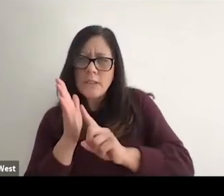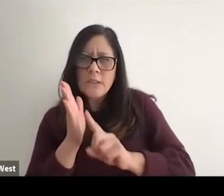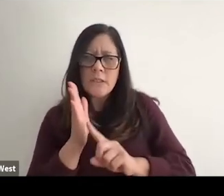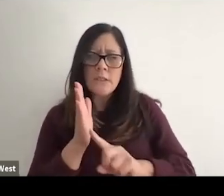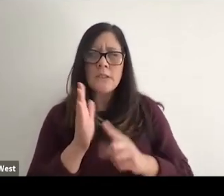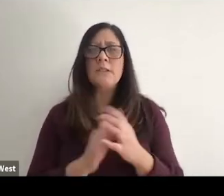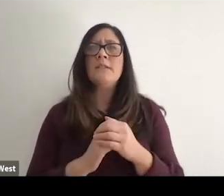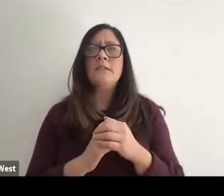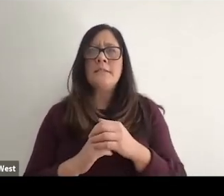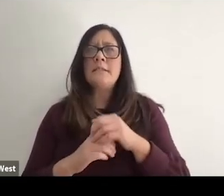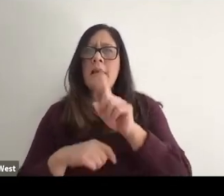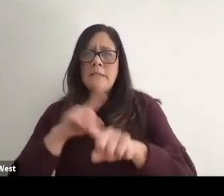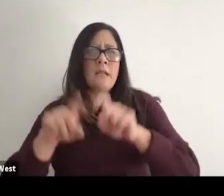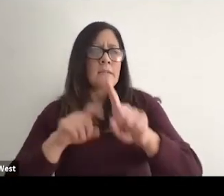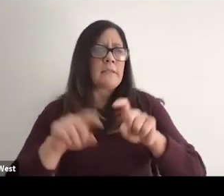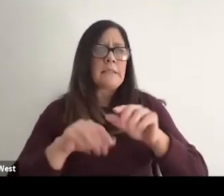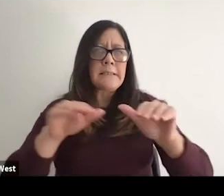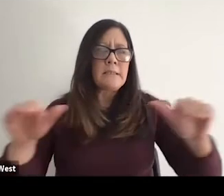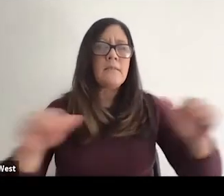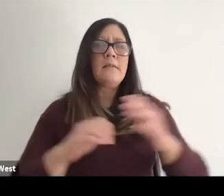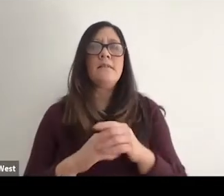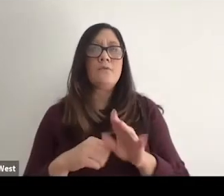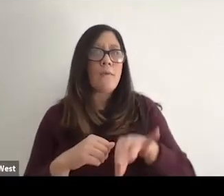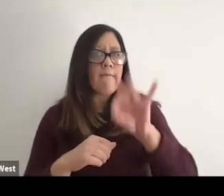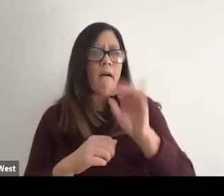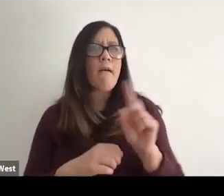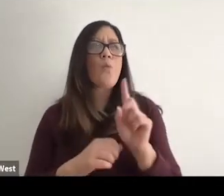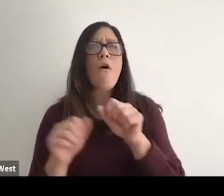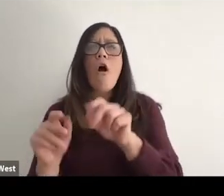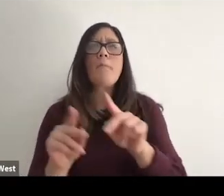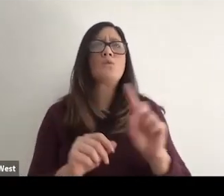You know, digging, asking around in order to find out where the opportunities are,